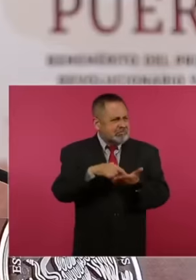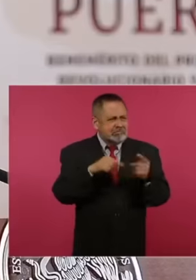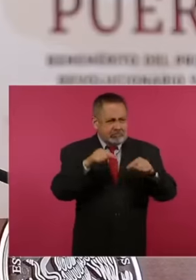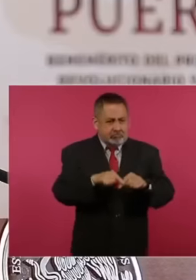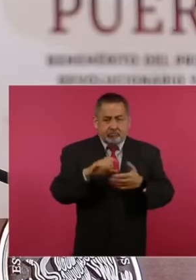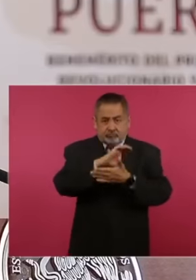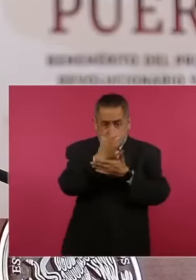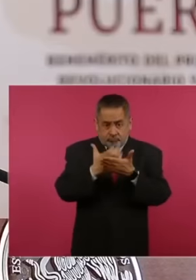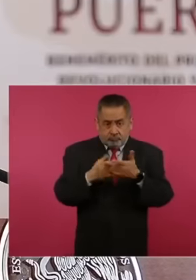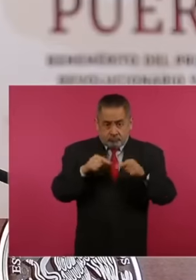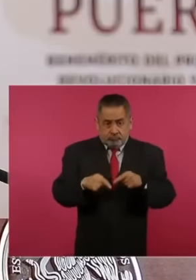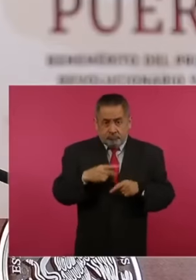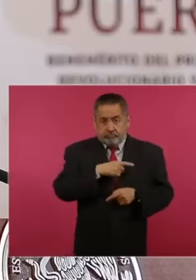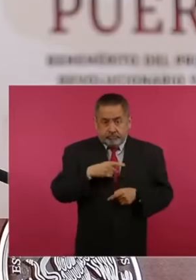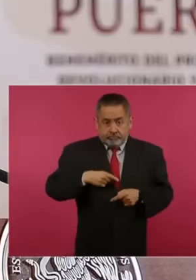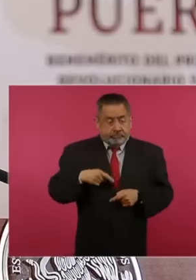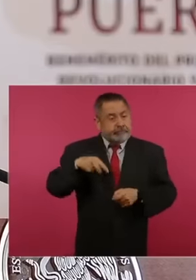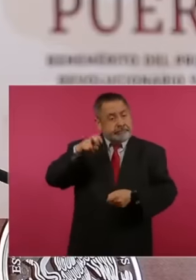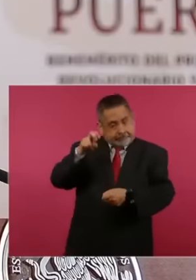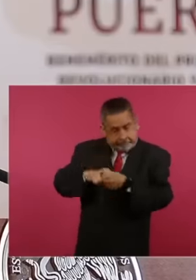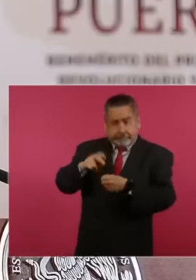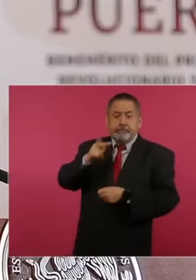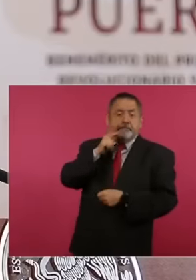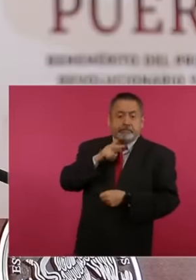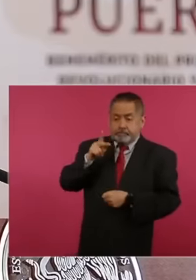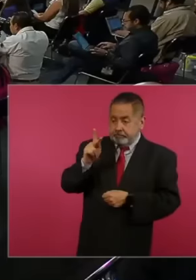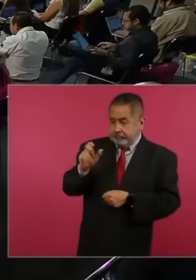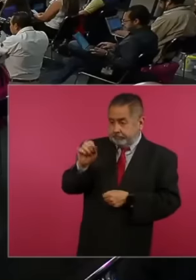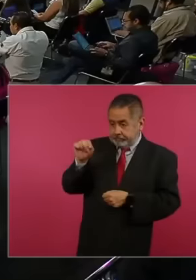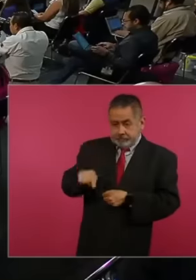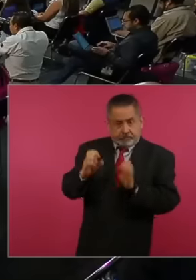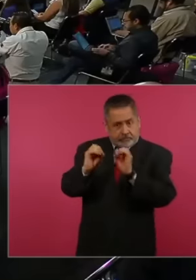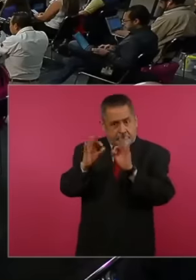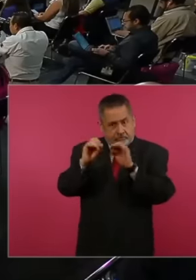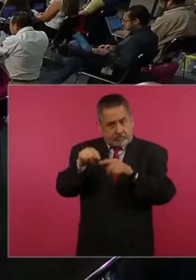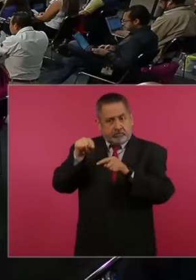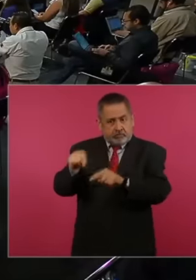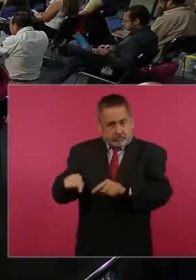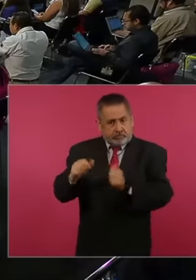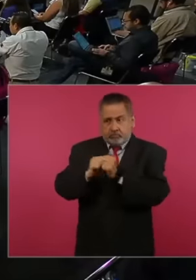contract that should have been made in Pemex in Pemex offices by Pemex officials